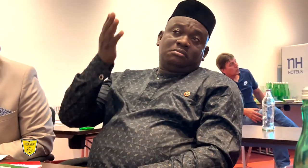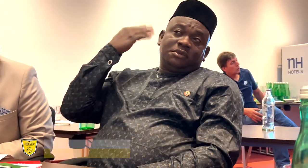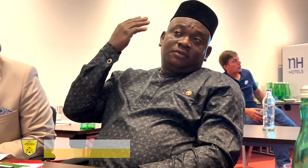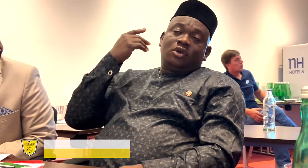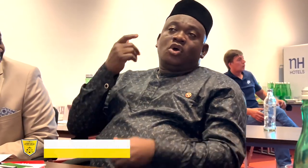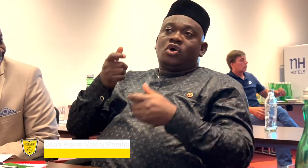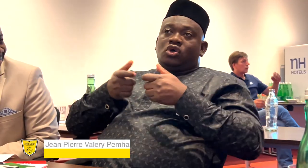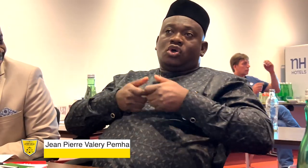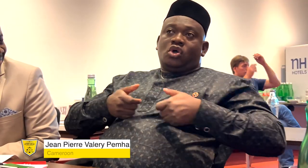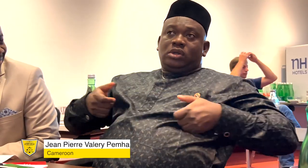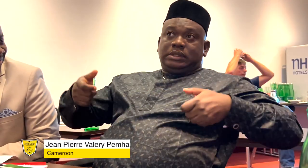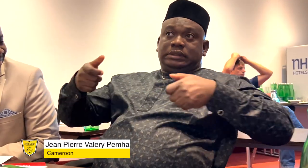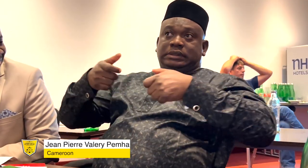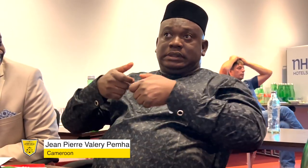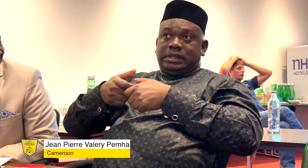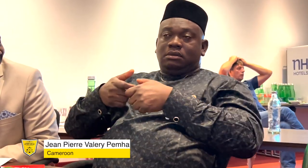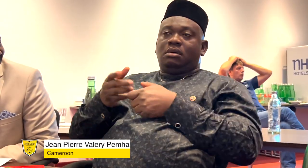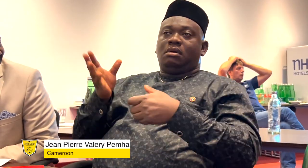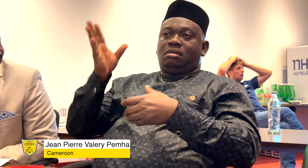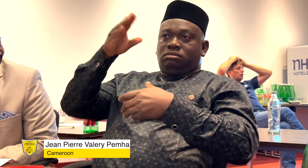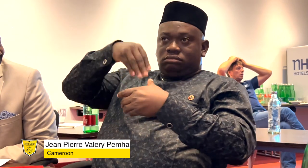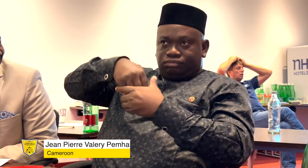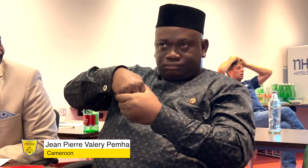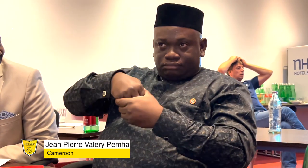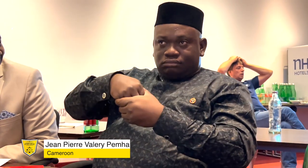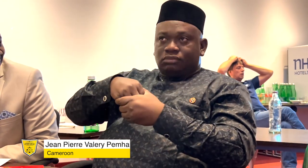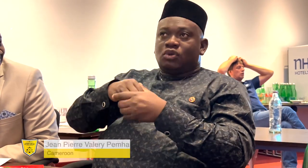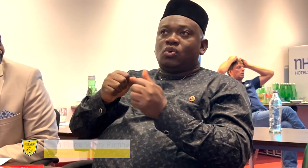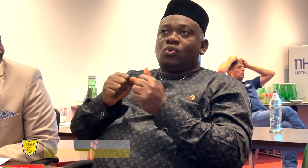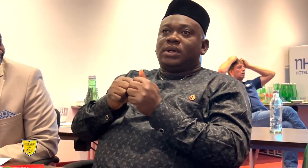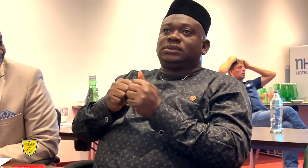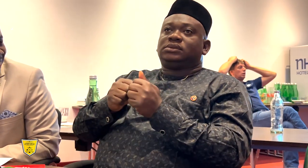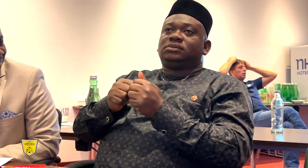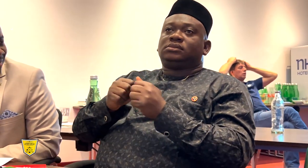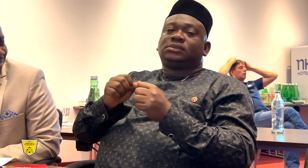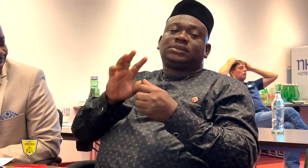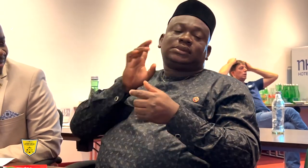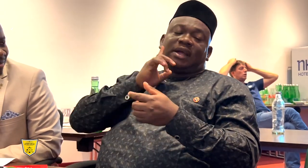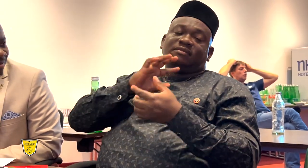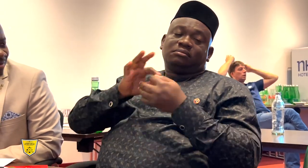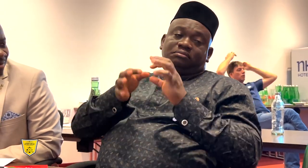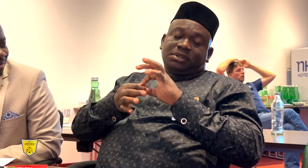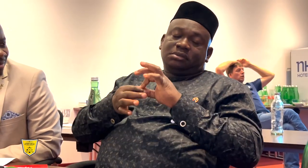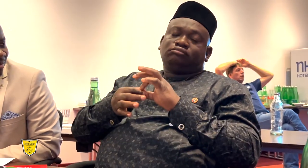Previous Congresses included the Deaflympics and now, it’s separated.